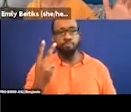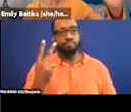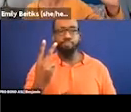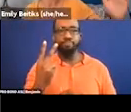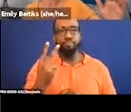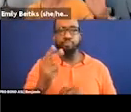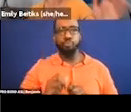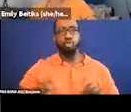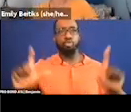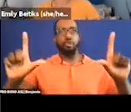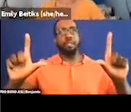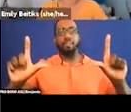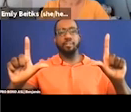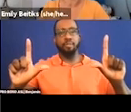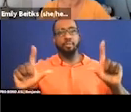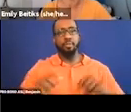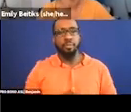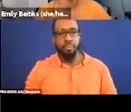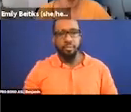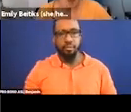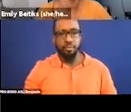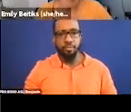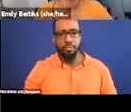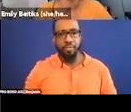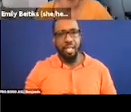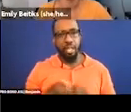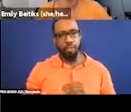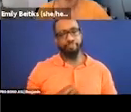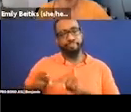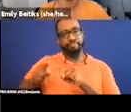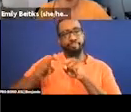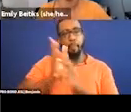I have this bit of light -- there we go. Transparency is key.